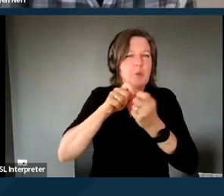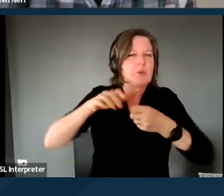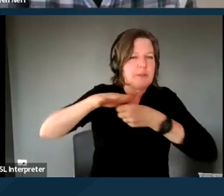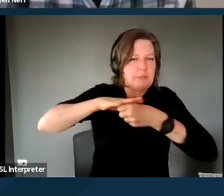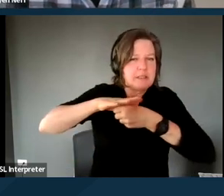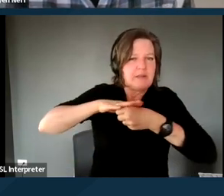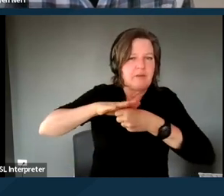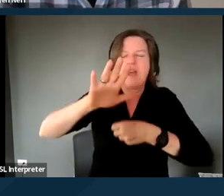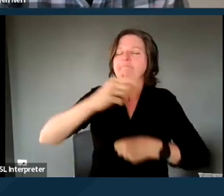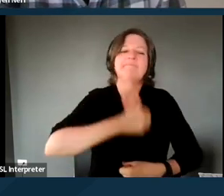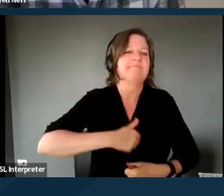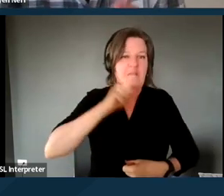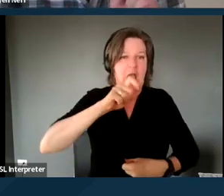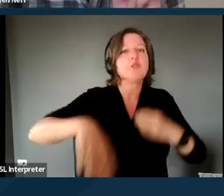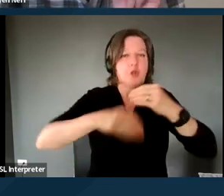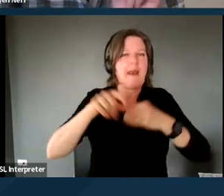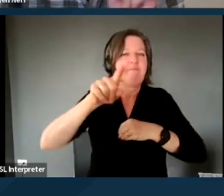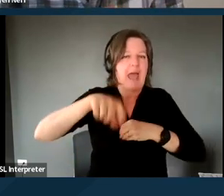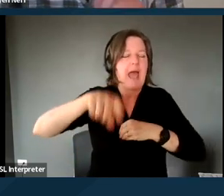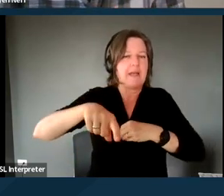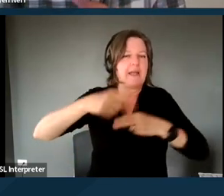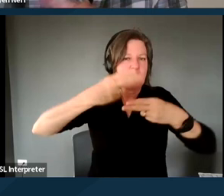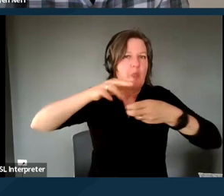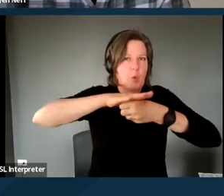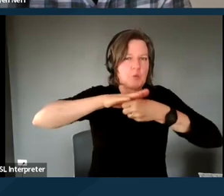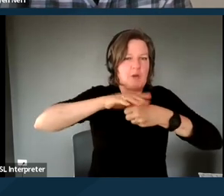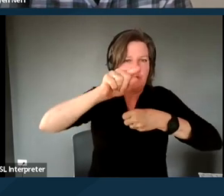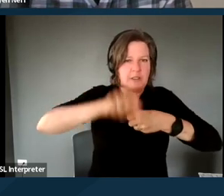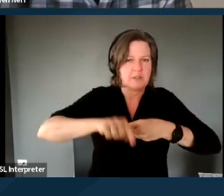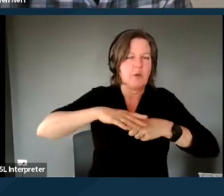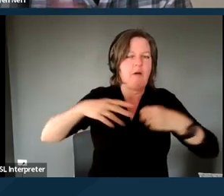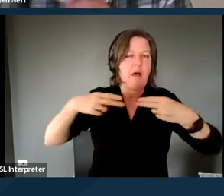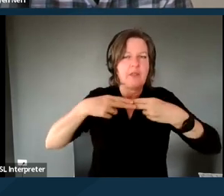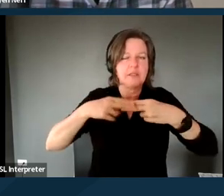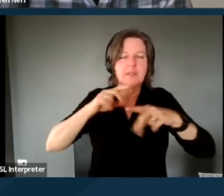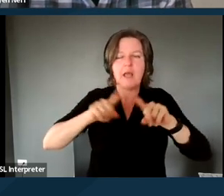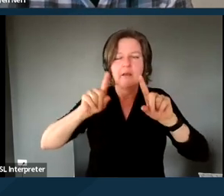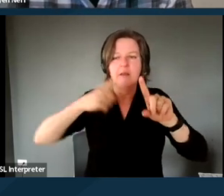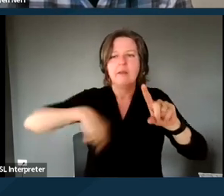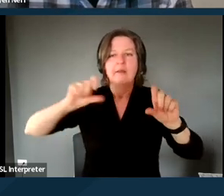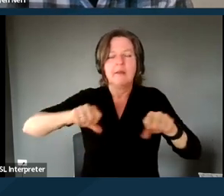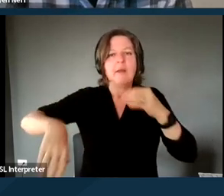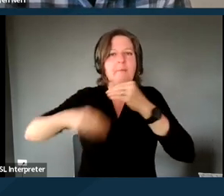I should have added those regions to the slides, but we can add those to the chat.